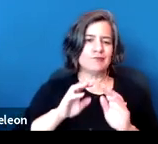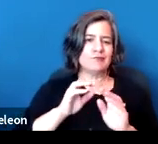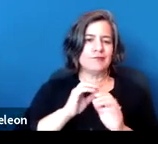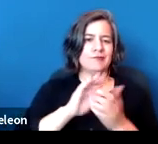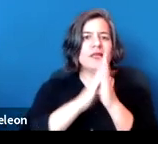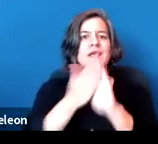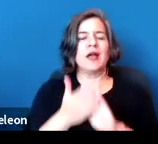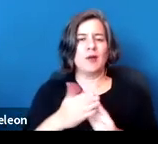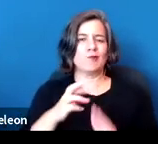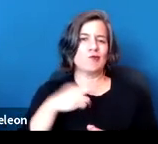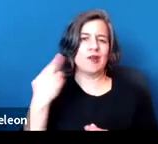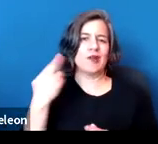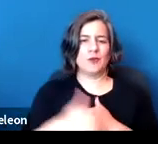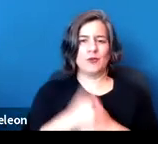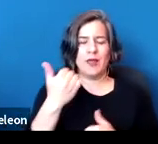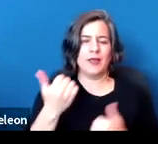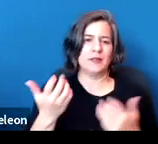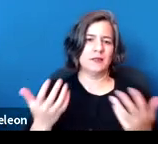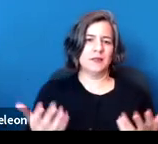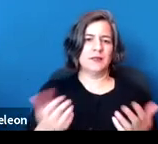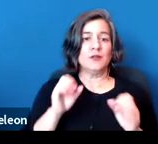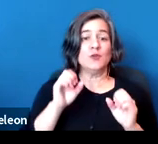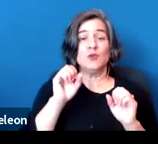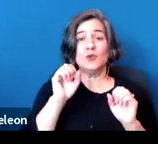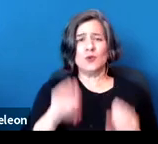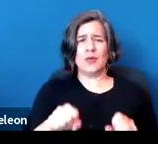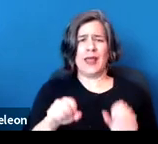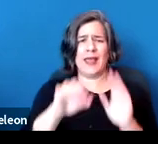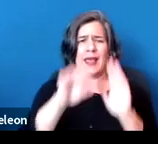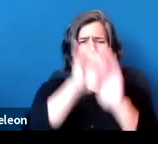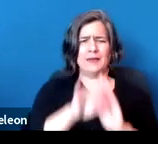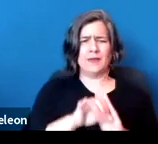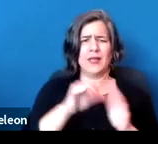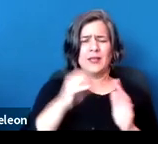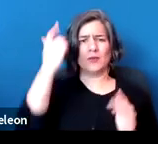You can identify them sort of logically based on the practical impacts